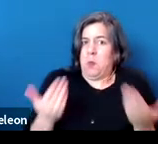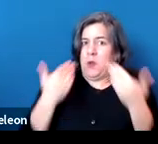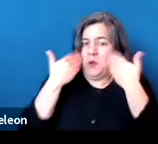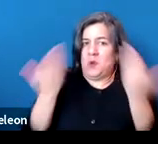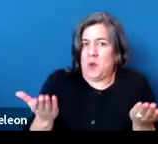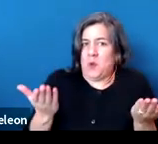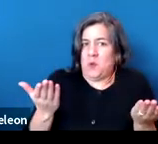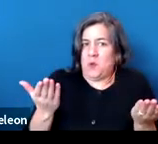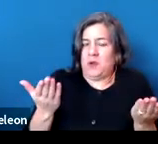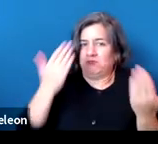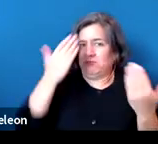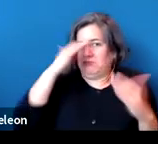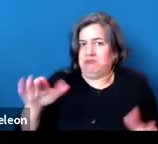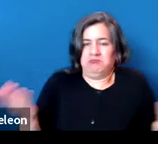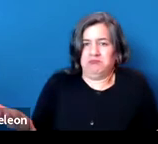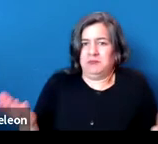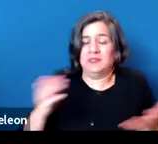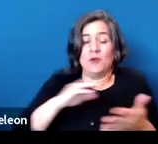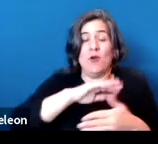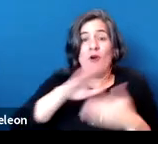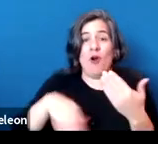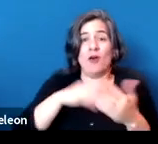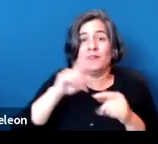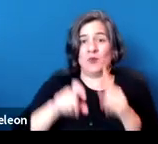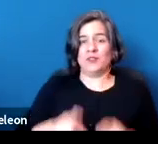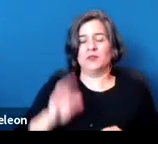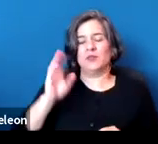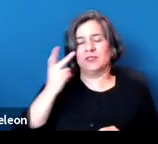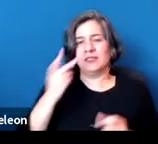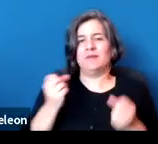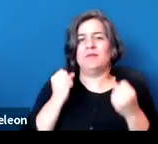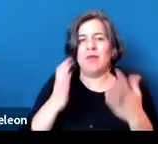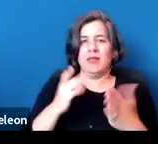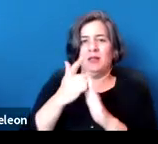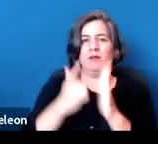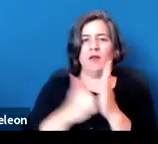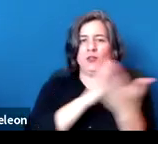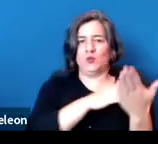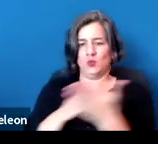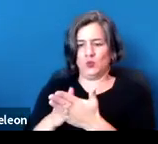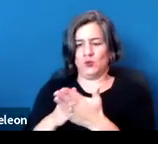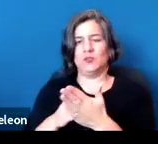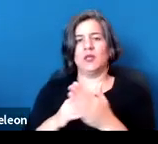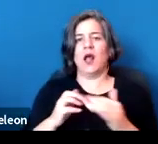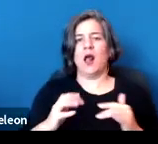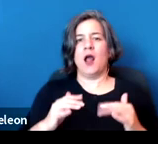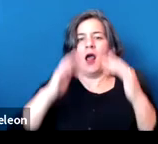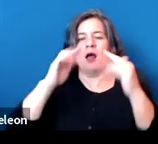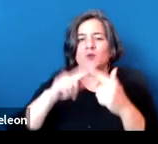So with that constitutional and statutory background, we get a couple of very interesting questions that, honestly, nobody knows the answer to at the moment, such as, would a federal mass mandate be constitutional? Possibly that's a commerce clause action. You know, it may be a Tenth Amendment entitlement